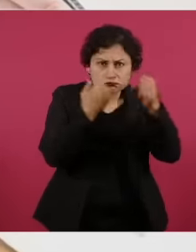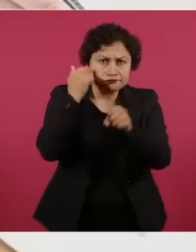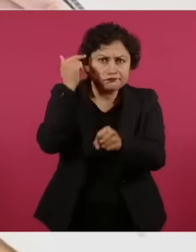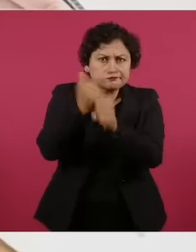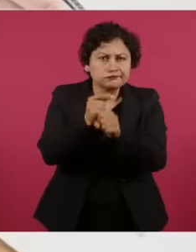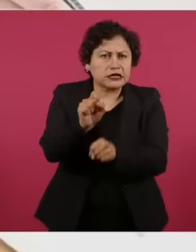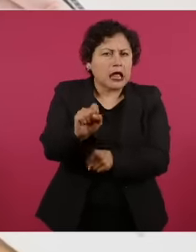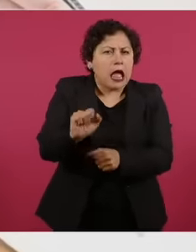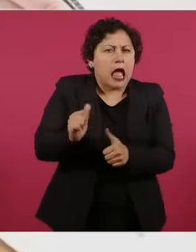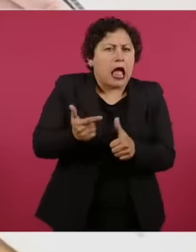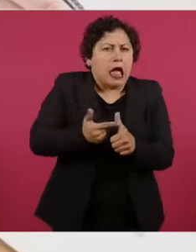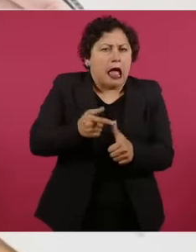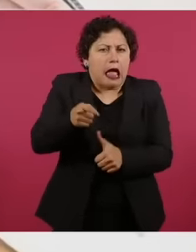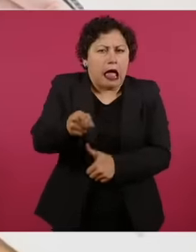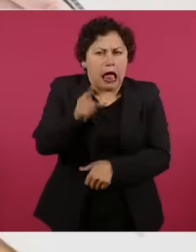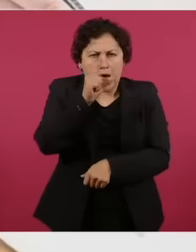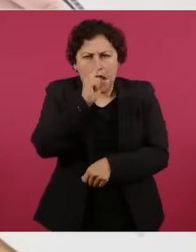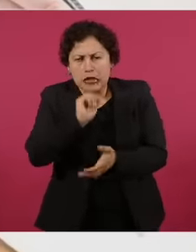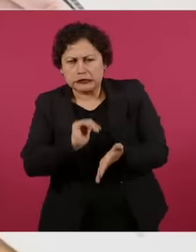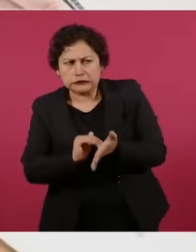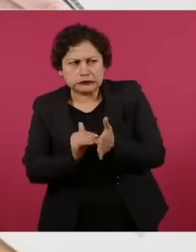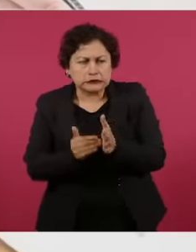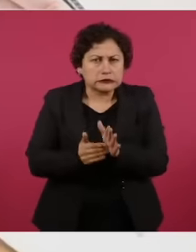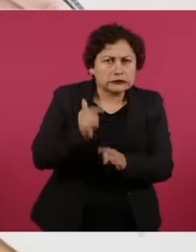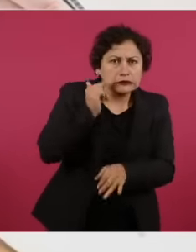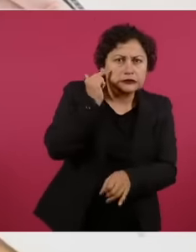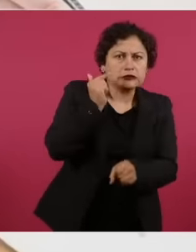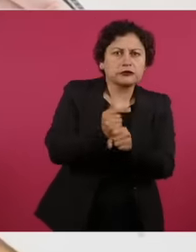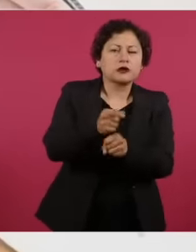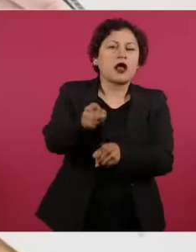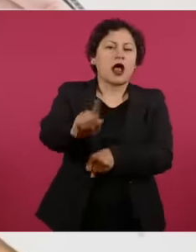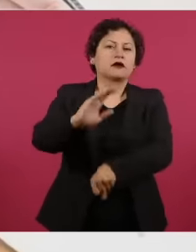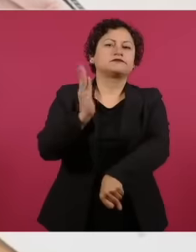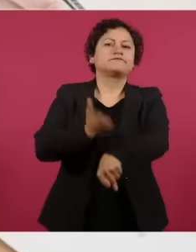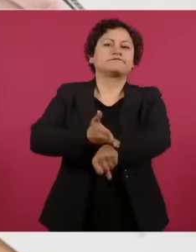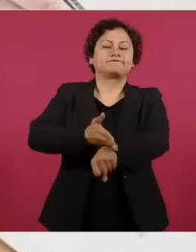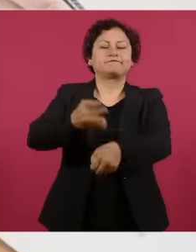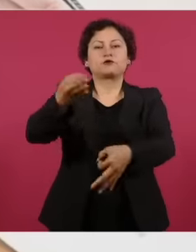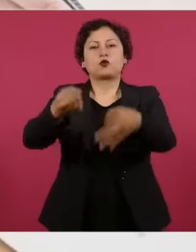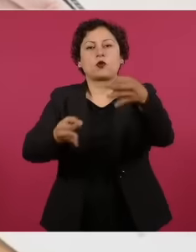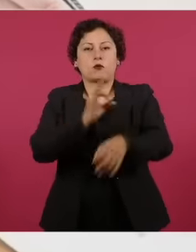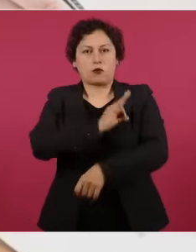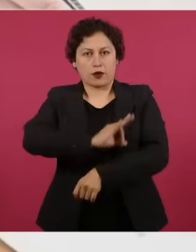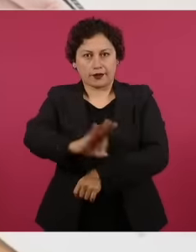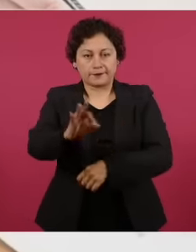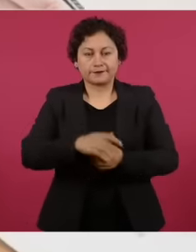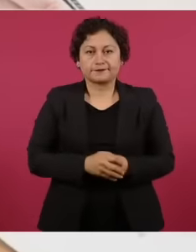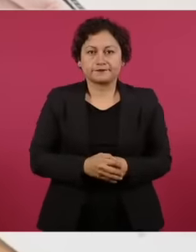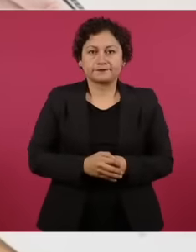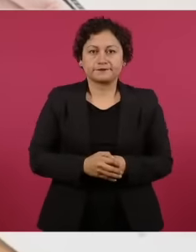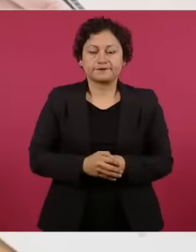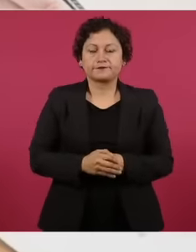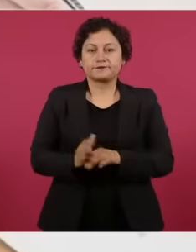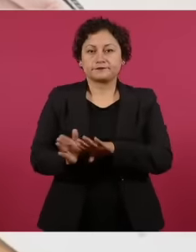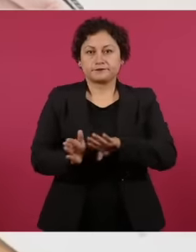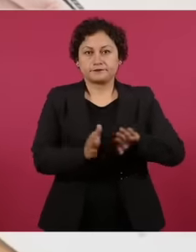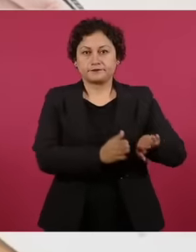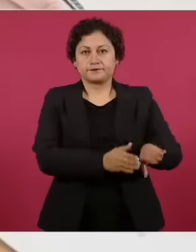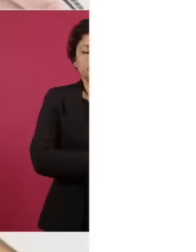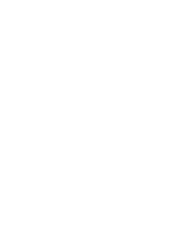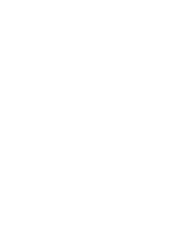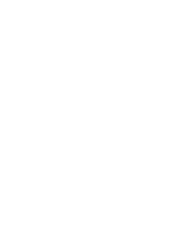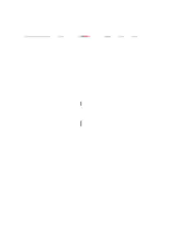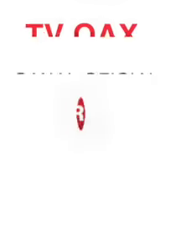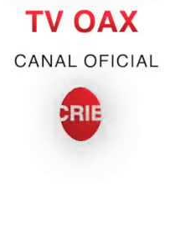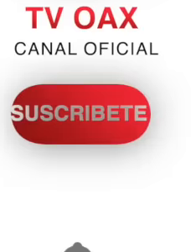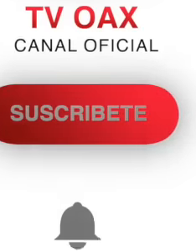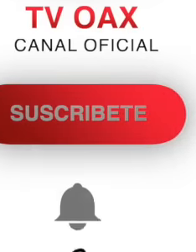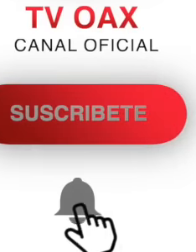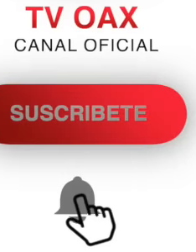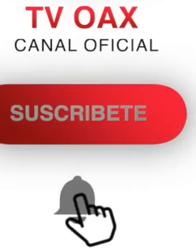the resolution of a process and sanction these judges in the future, and finally, an element that